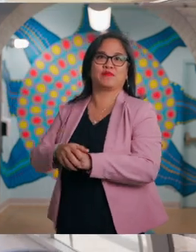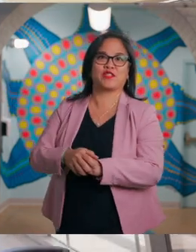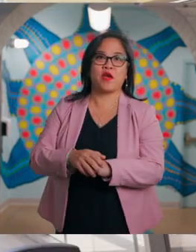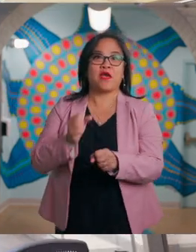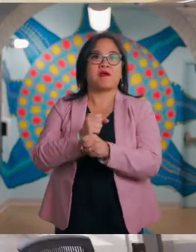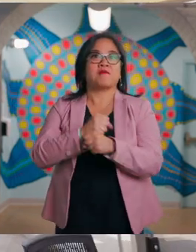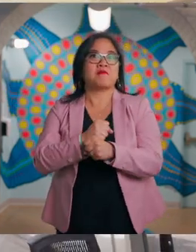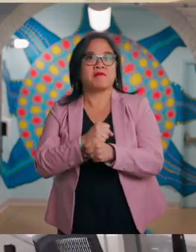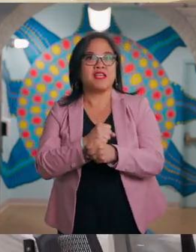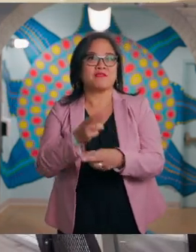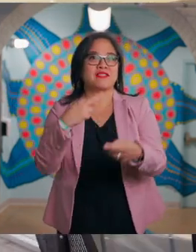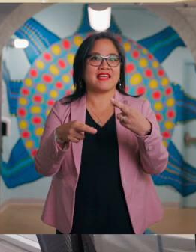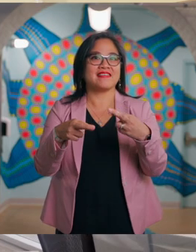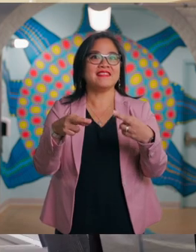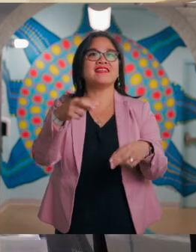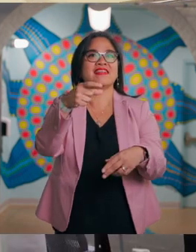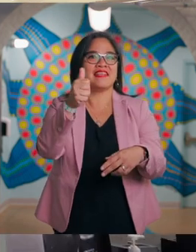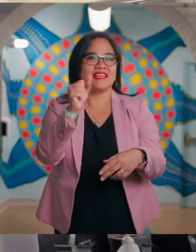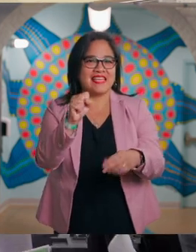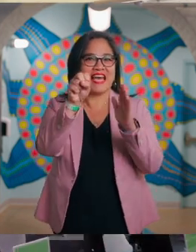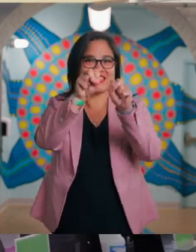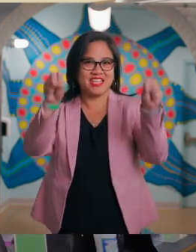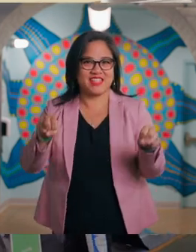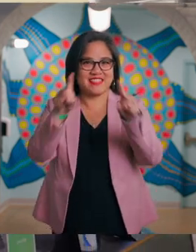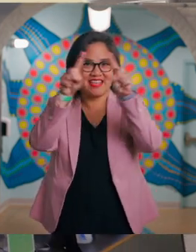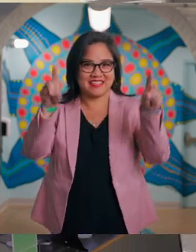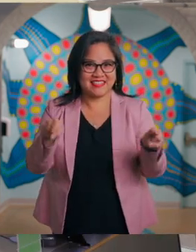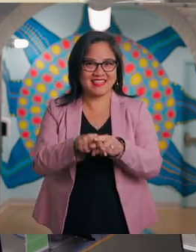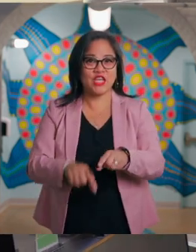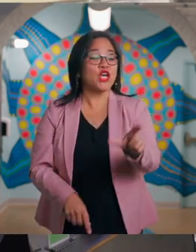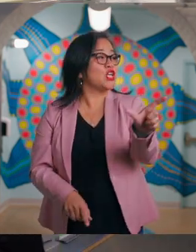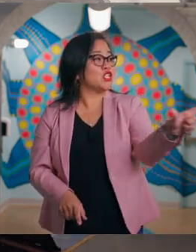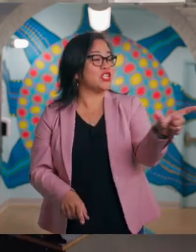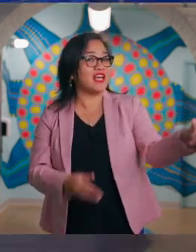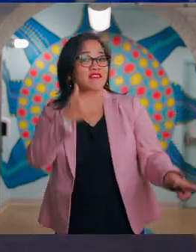the entrance of the lobby is a large towering bird sculpture, built from recycled gas station signs.